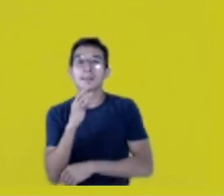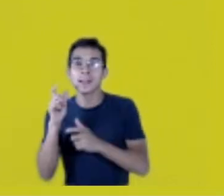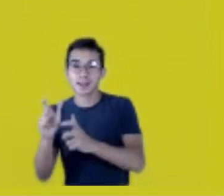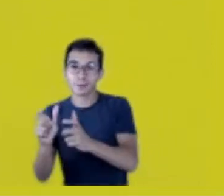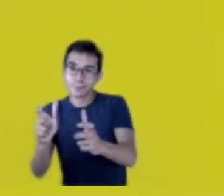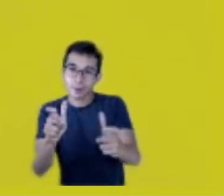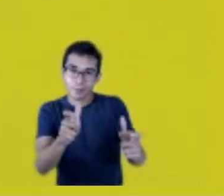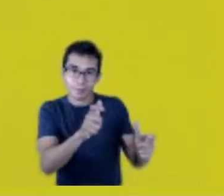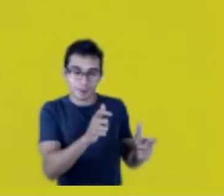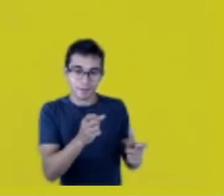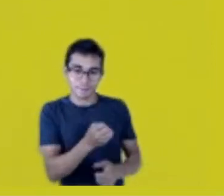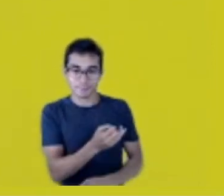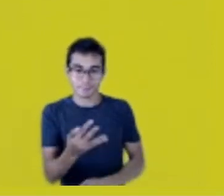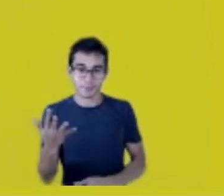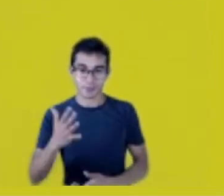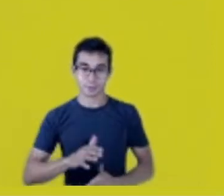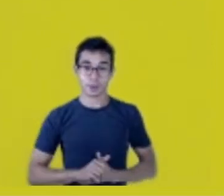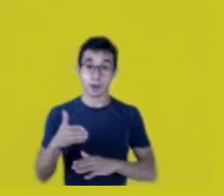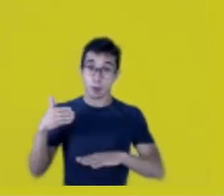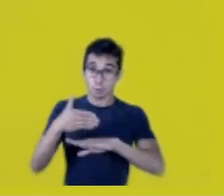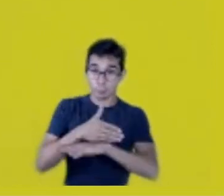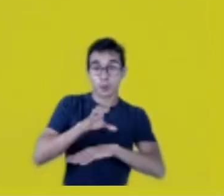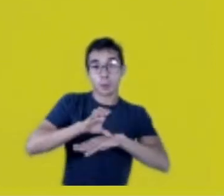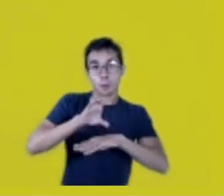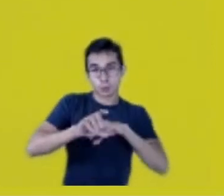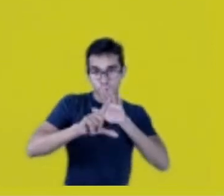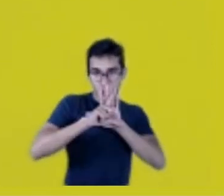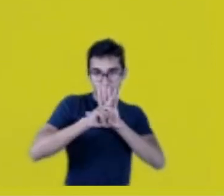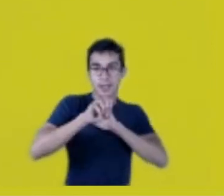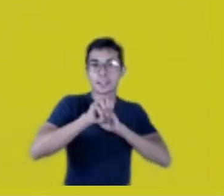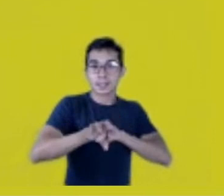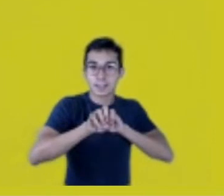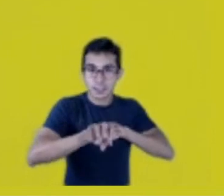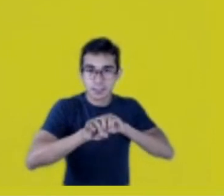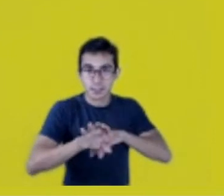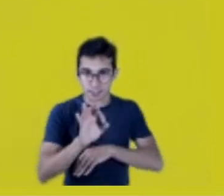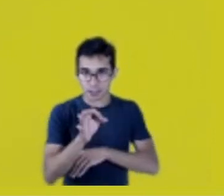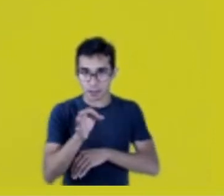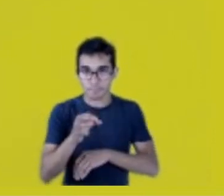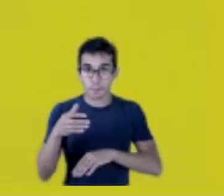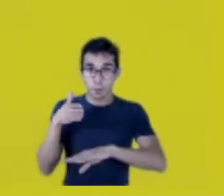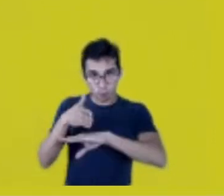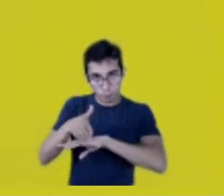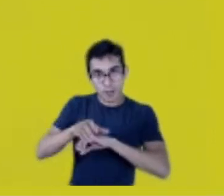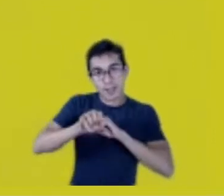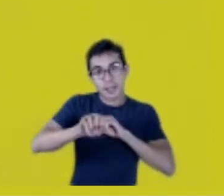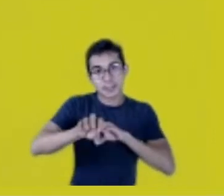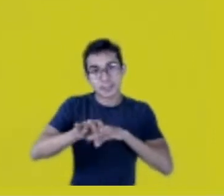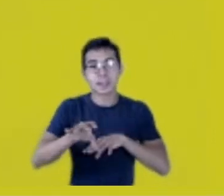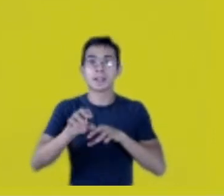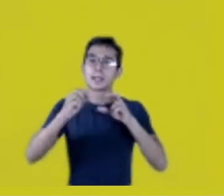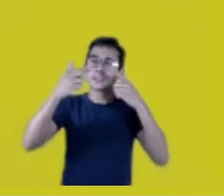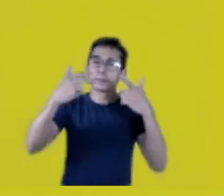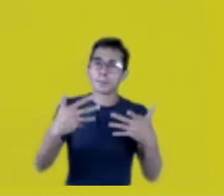I went there to teach legislation, to explain about the UN,